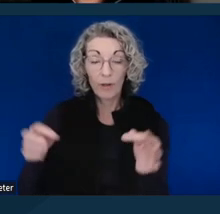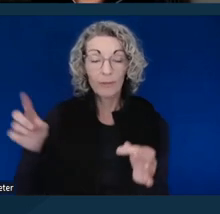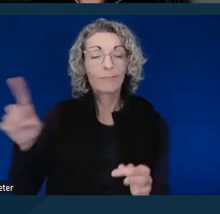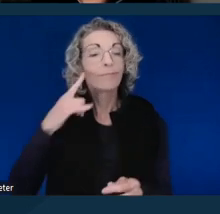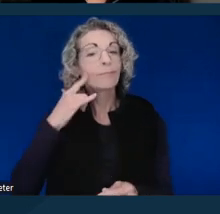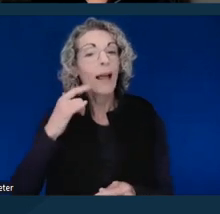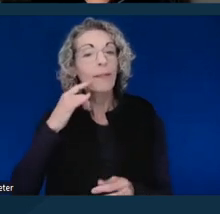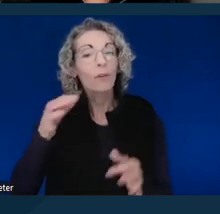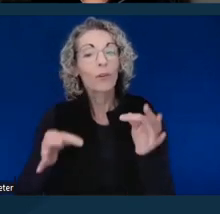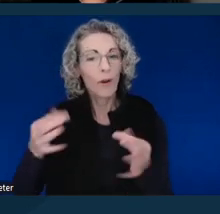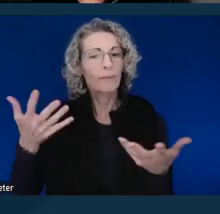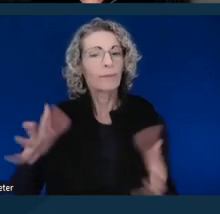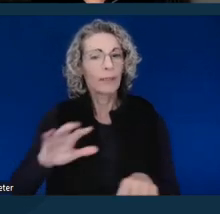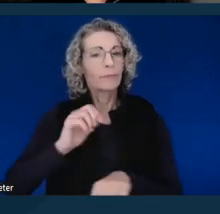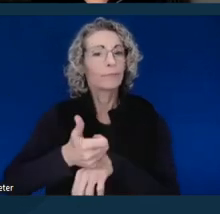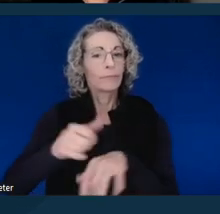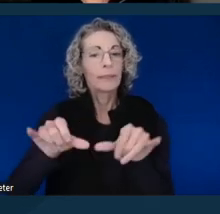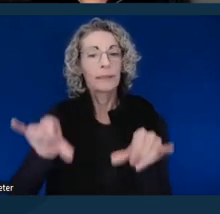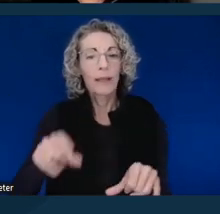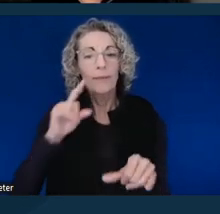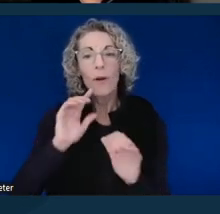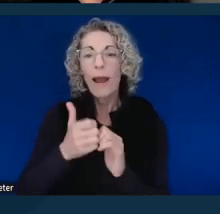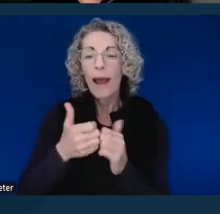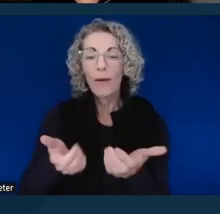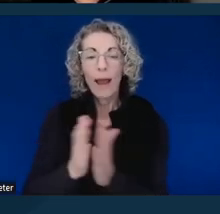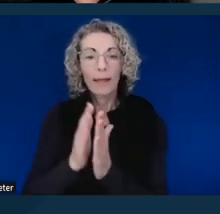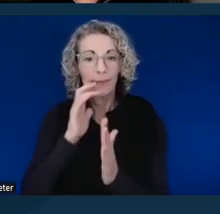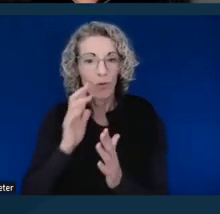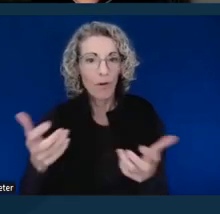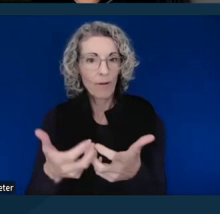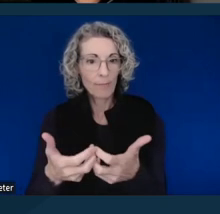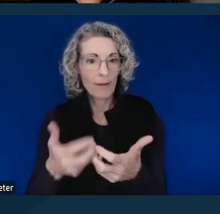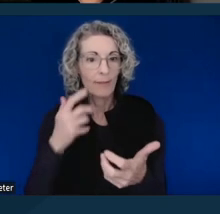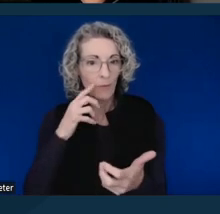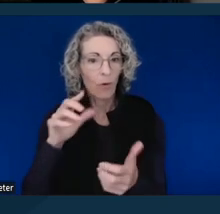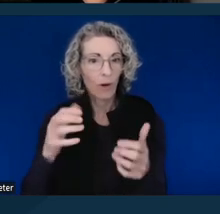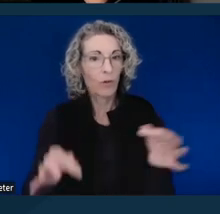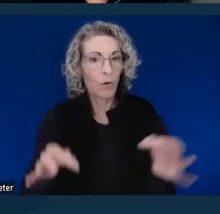for requesting accommodations for court cases. It may not be the most effective process,